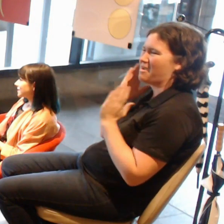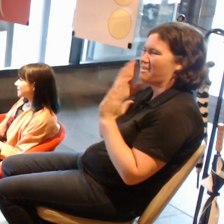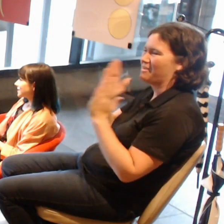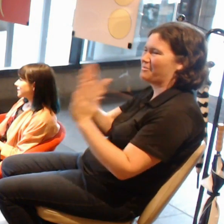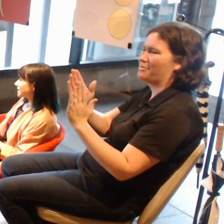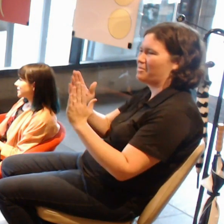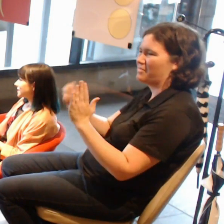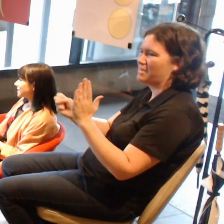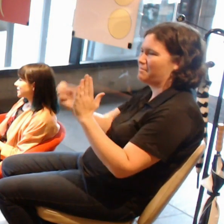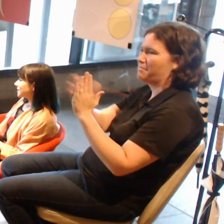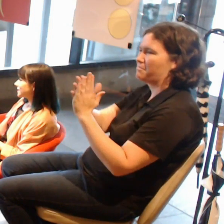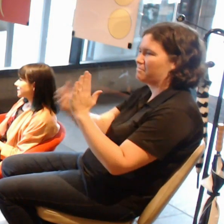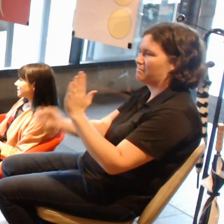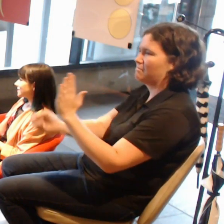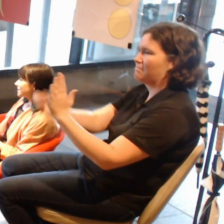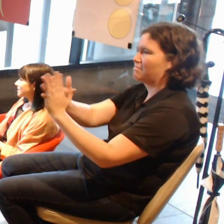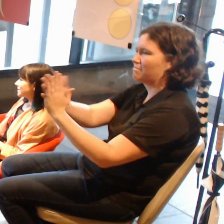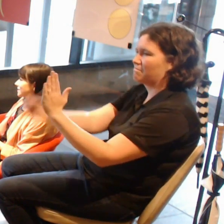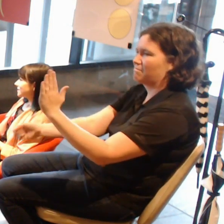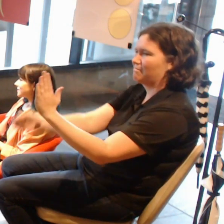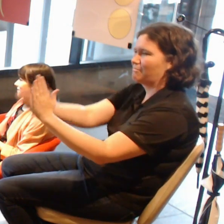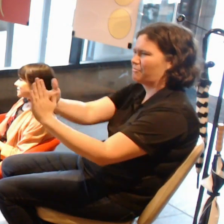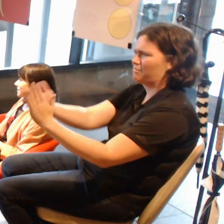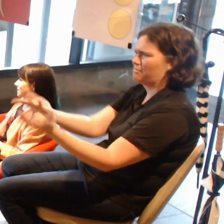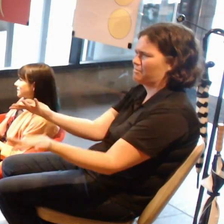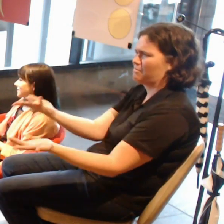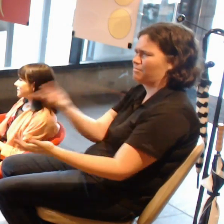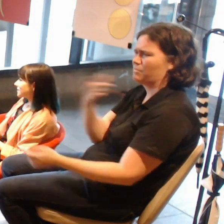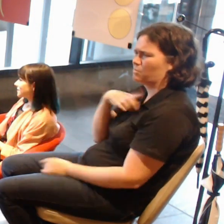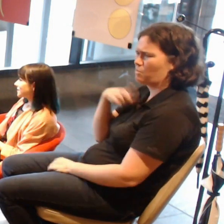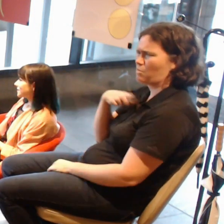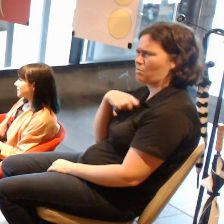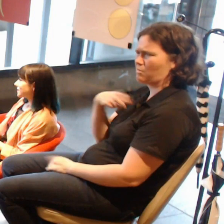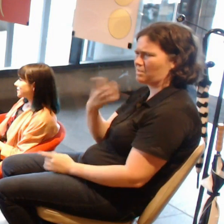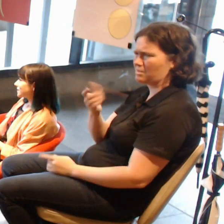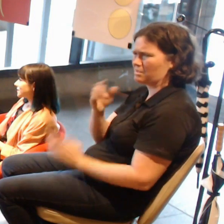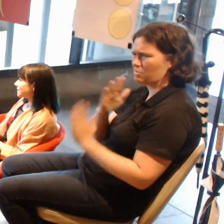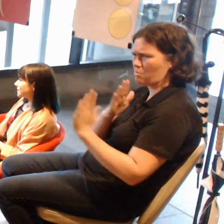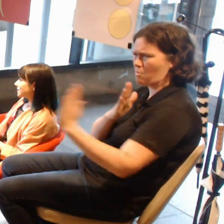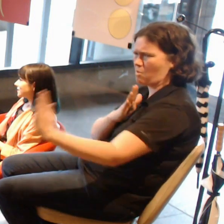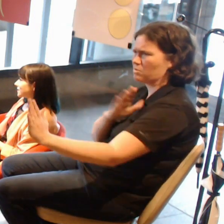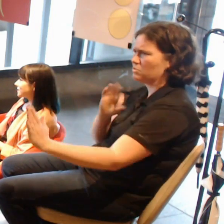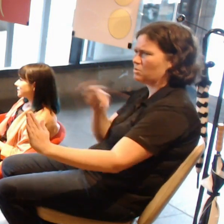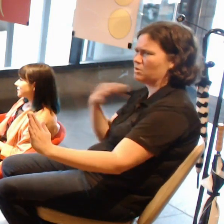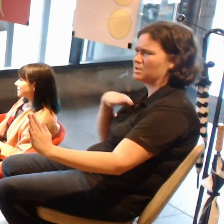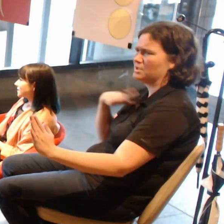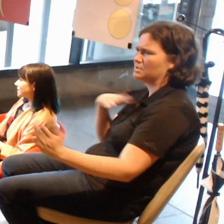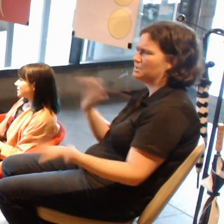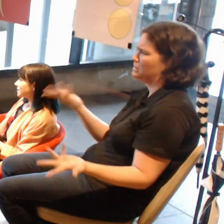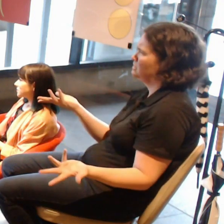and I was like, "Why do you need the walls? It's a digital space." What do you think is the biggest trip-up that people are getting into